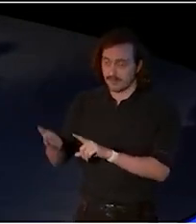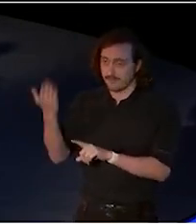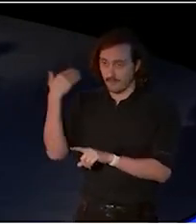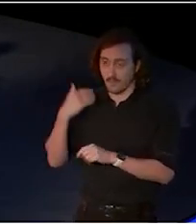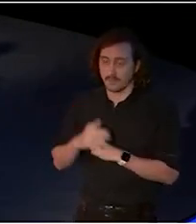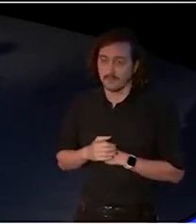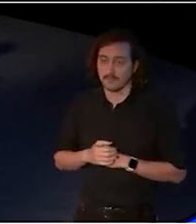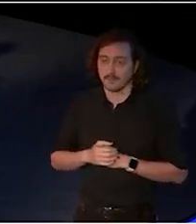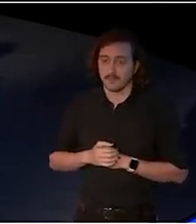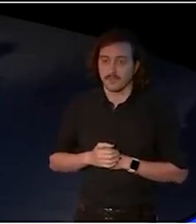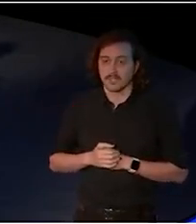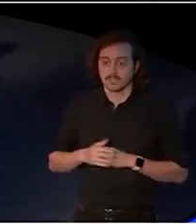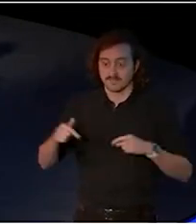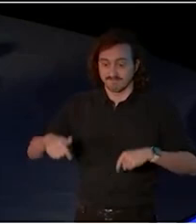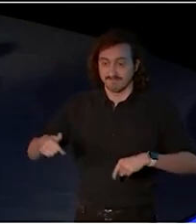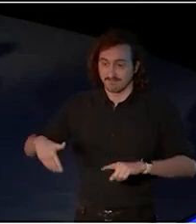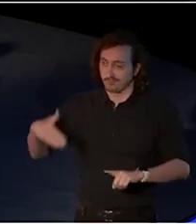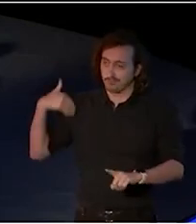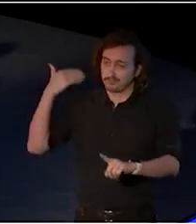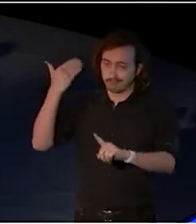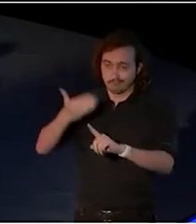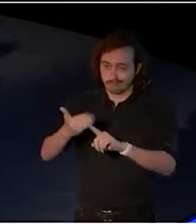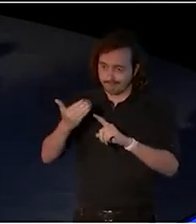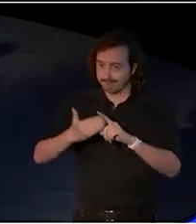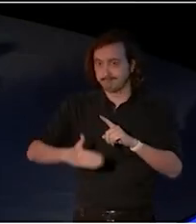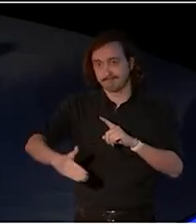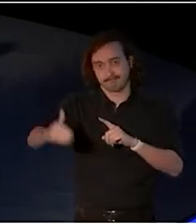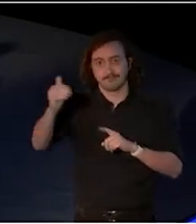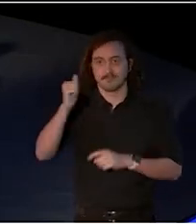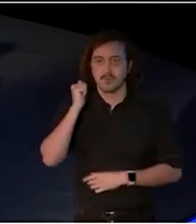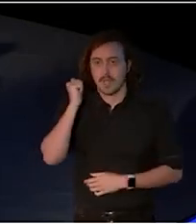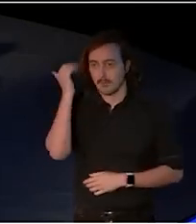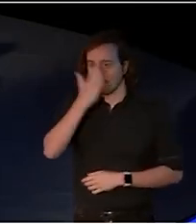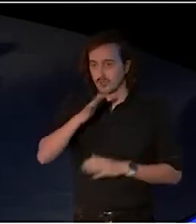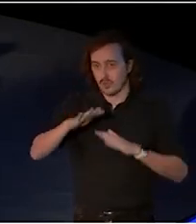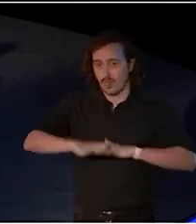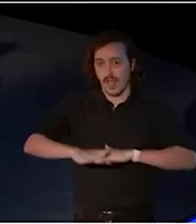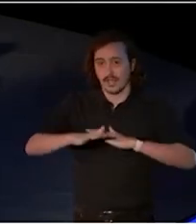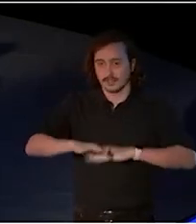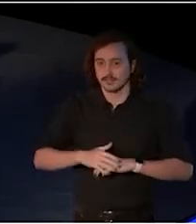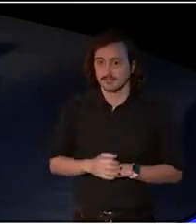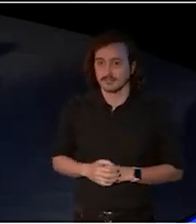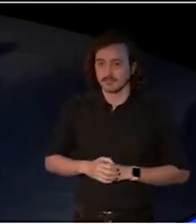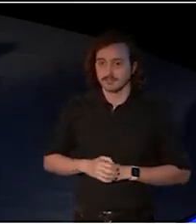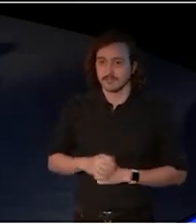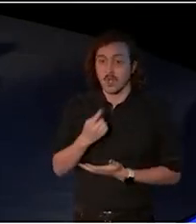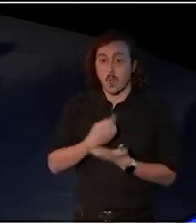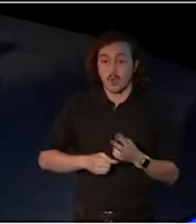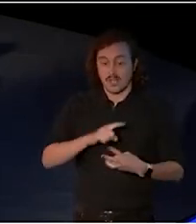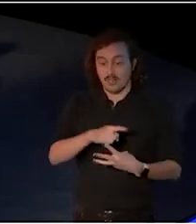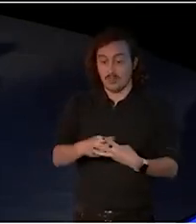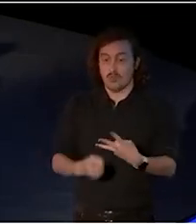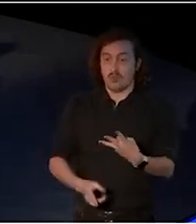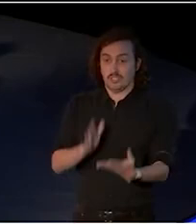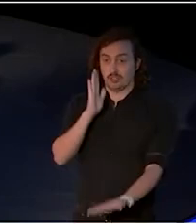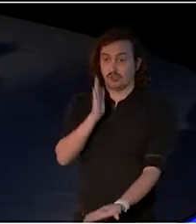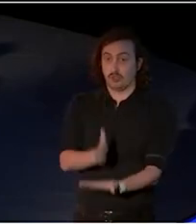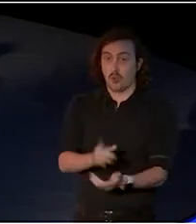is and always will be Aboriginal land. Only three things shorter than that coming, taxation and going.